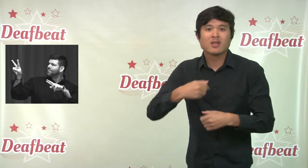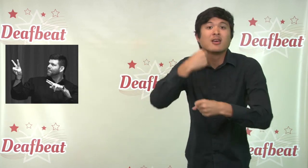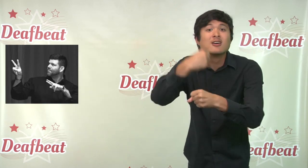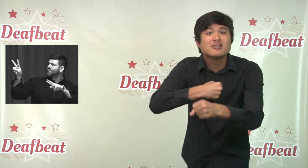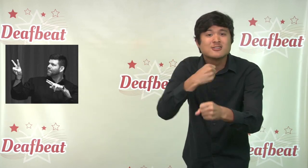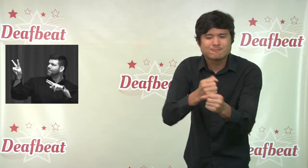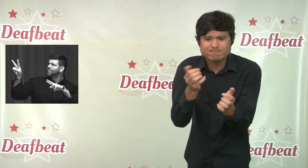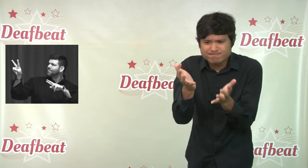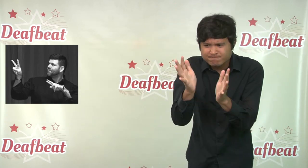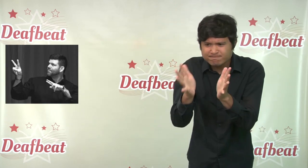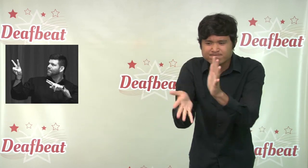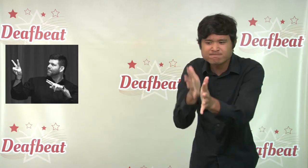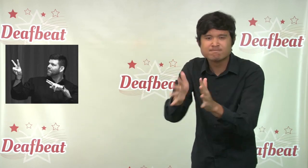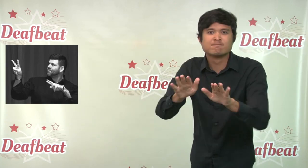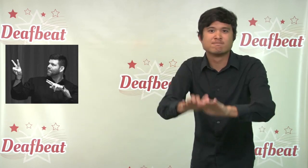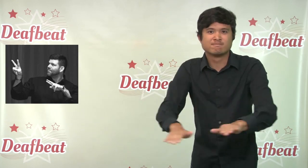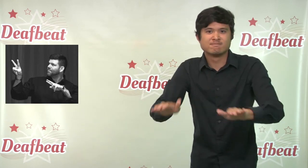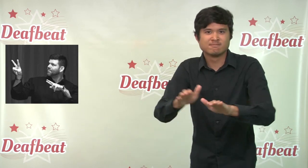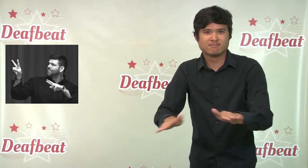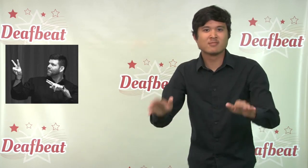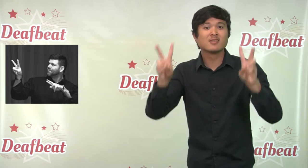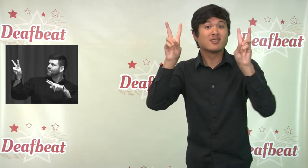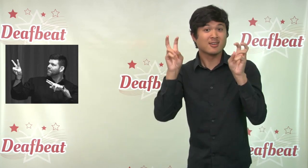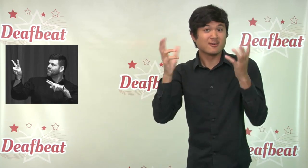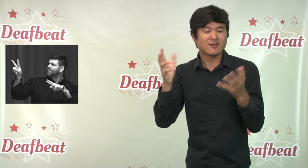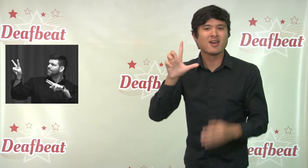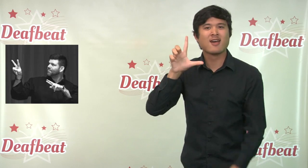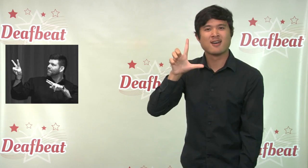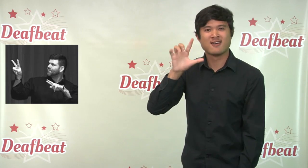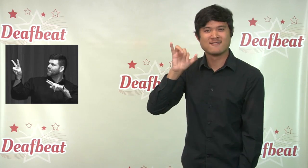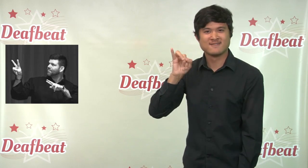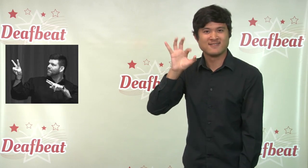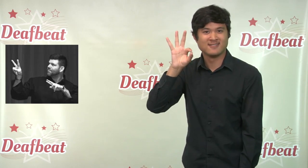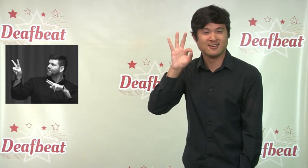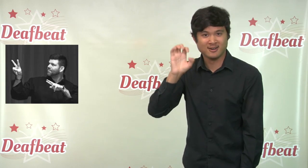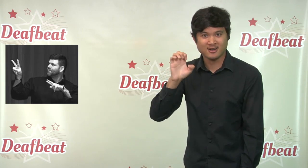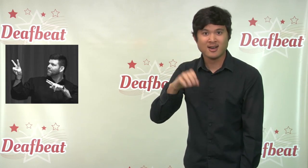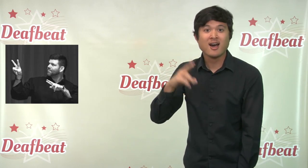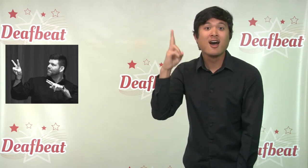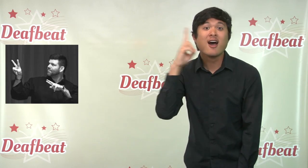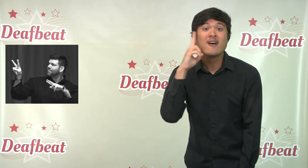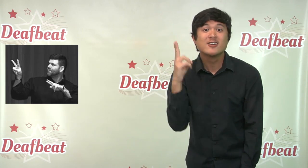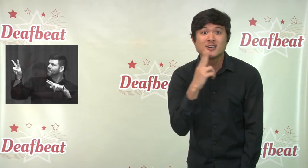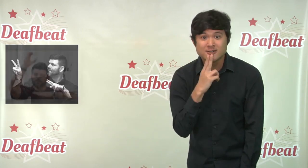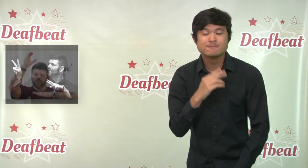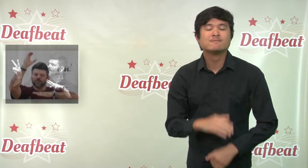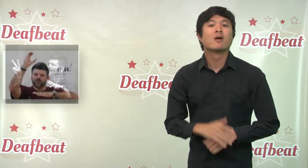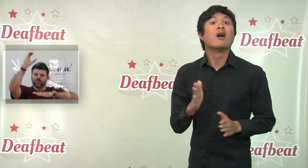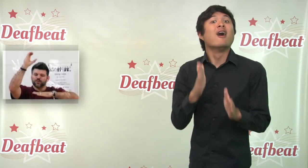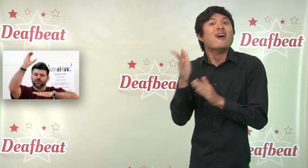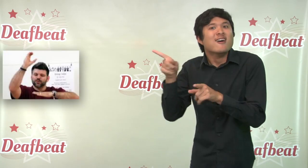Life & Deaf project. He works as a